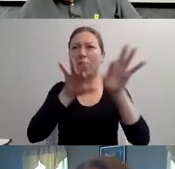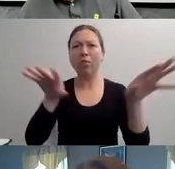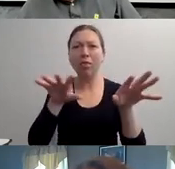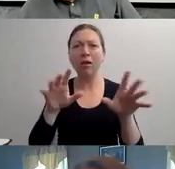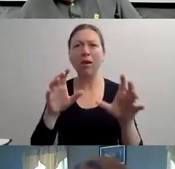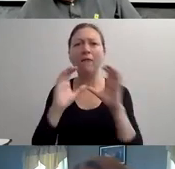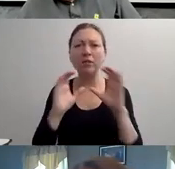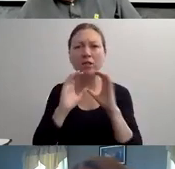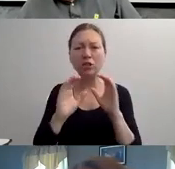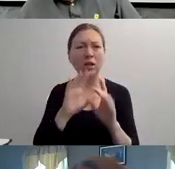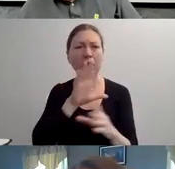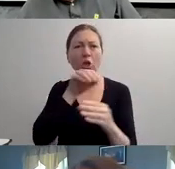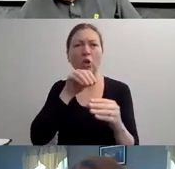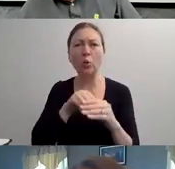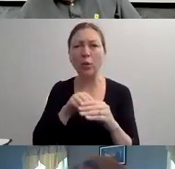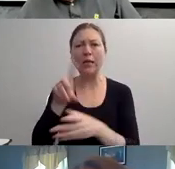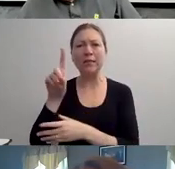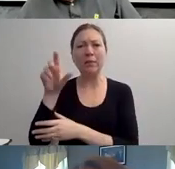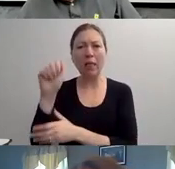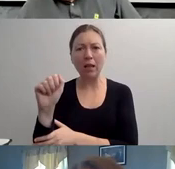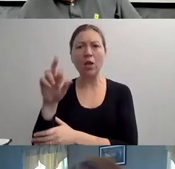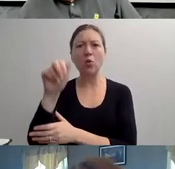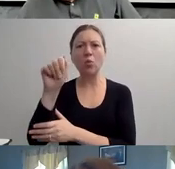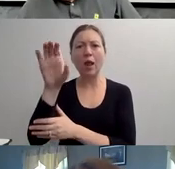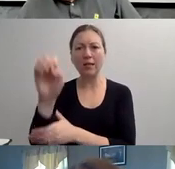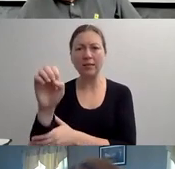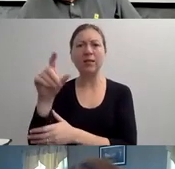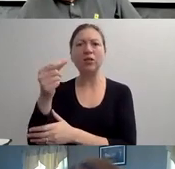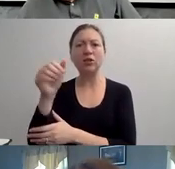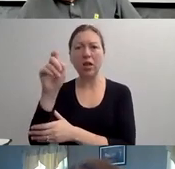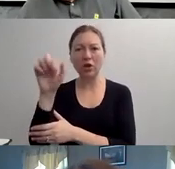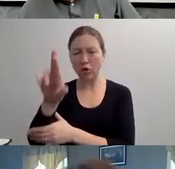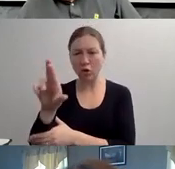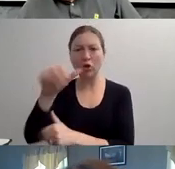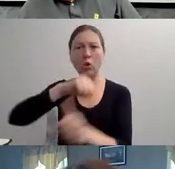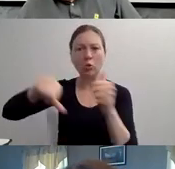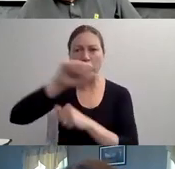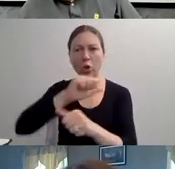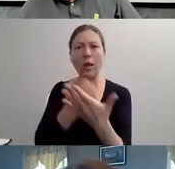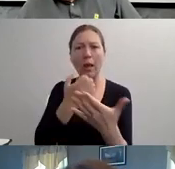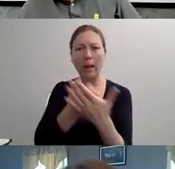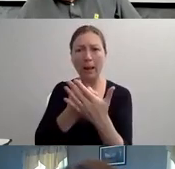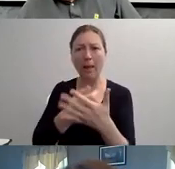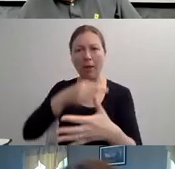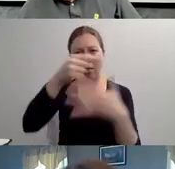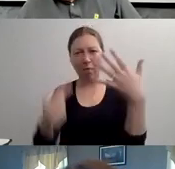HE HAS DECADES OF EXPERIENCE IN HISTORY OF THE DISABILITY RIGHTS MOVEMENT AND POLITICAL AND ECONOMIC EFFECTS OF DISABILITY.